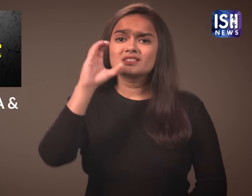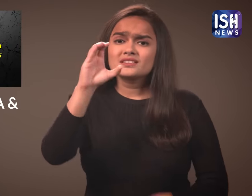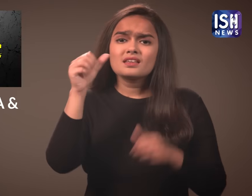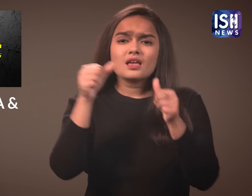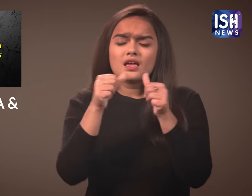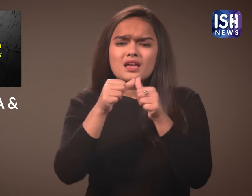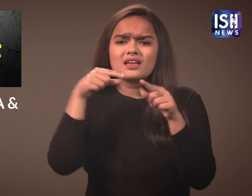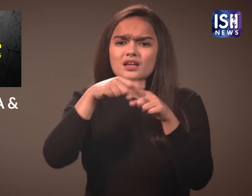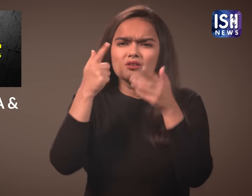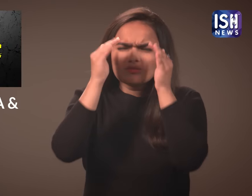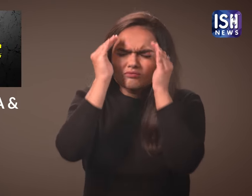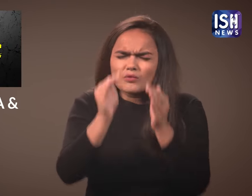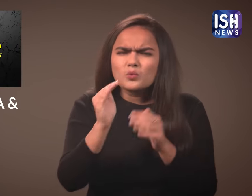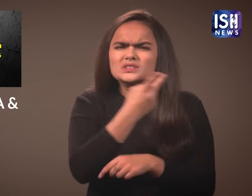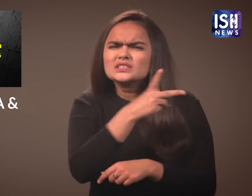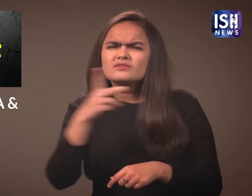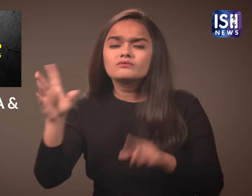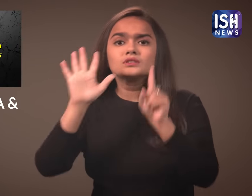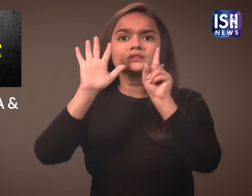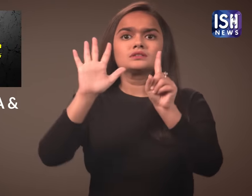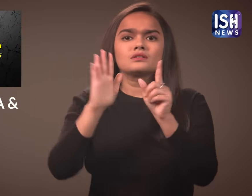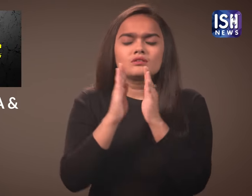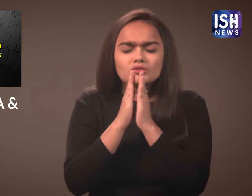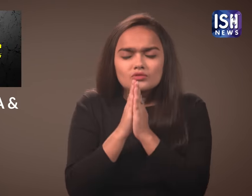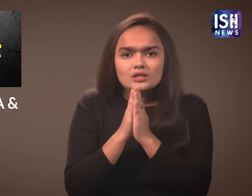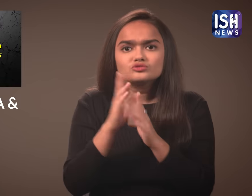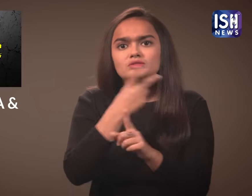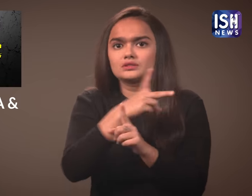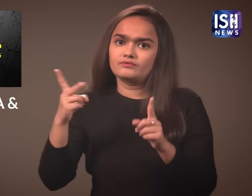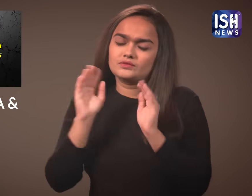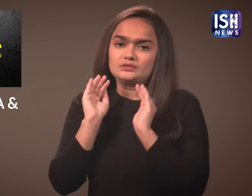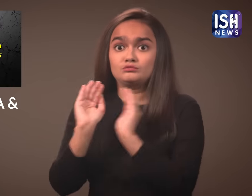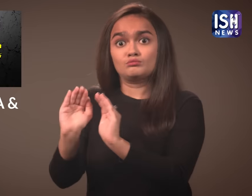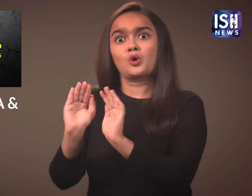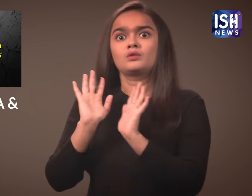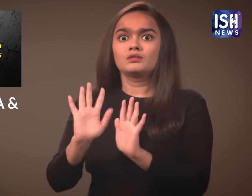The CAA focuses on these 6 religions because,